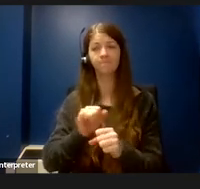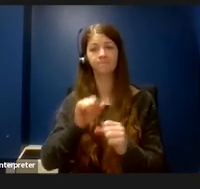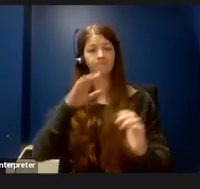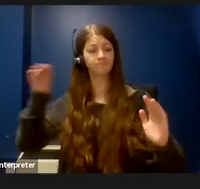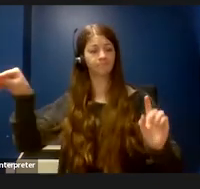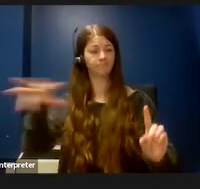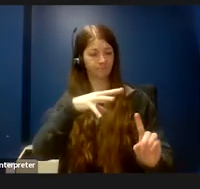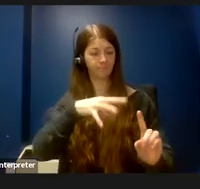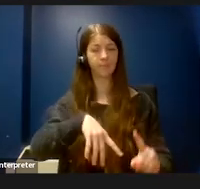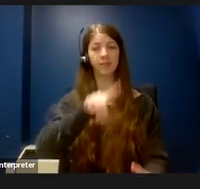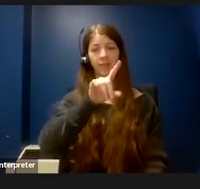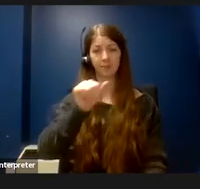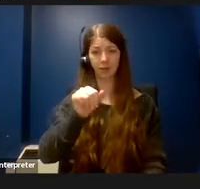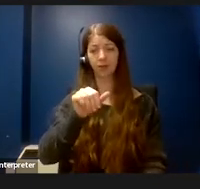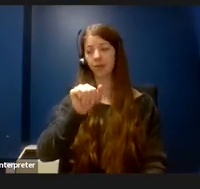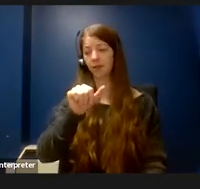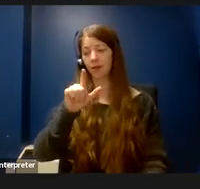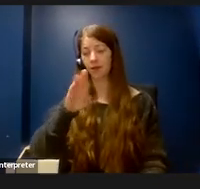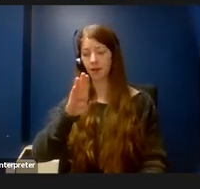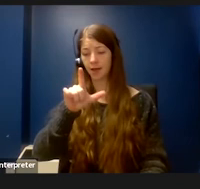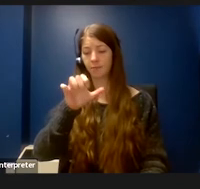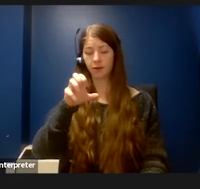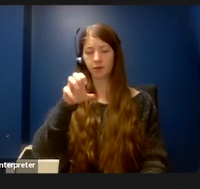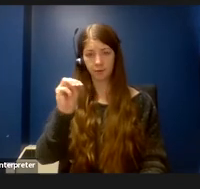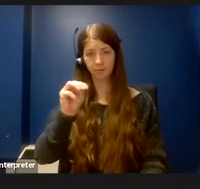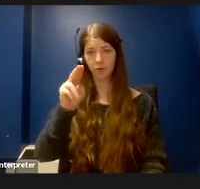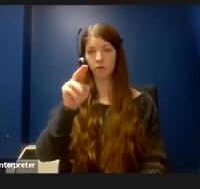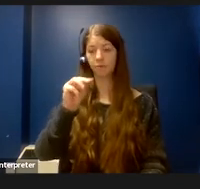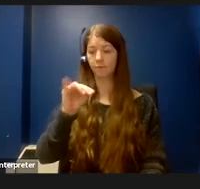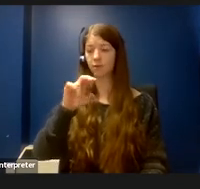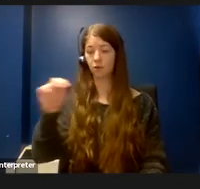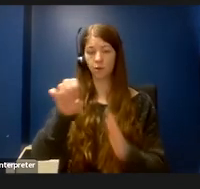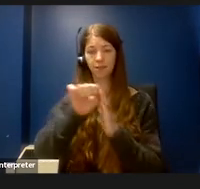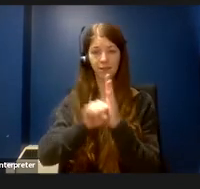and ableism to the Minnesota state colleges and universities system.